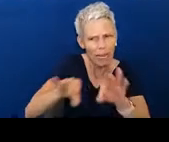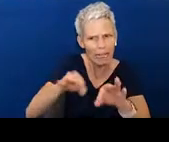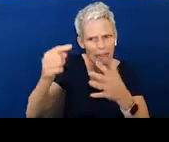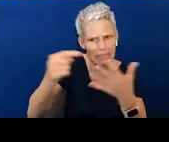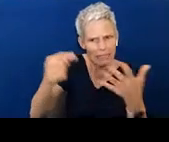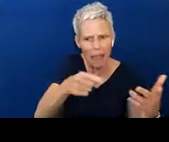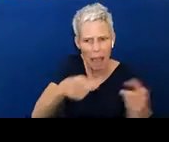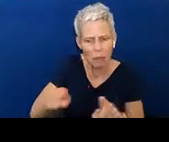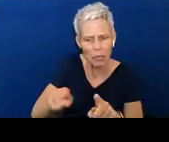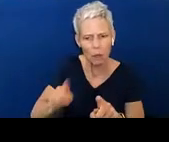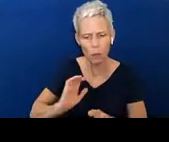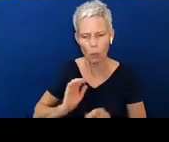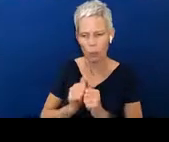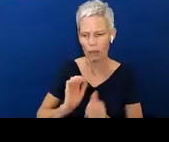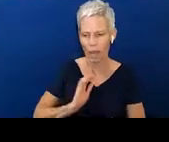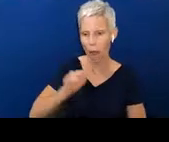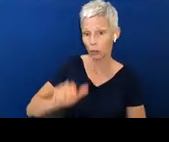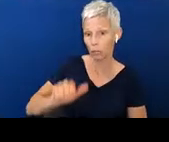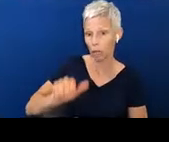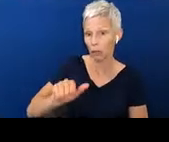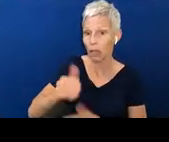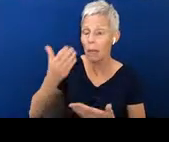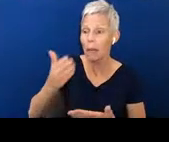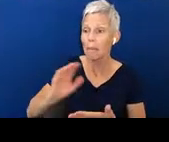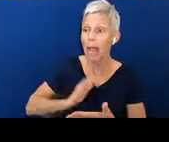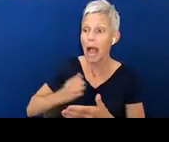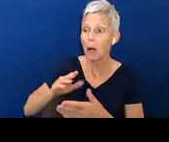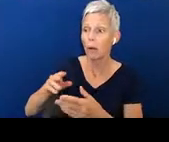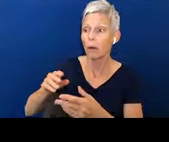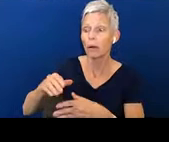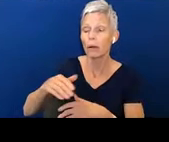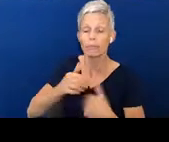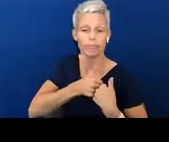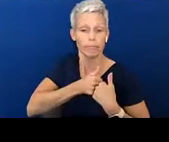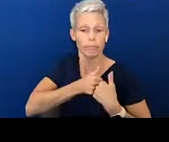who's maybe not at every meeting you have with the early intervention provider, it can help